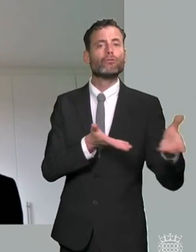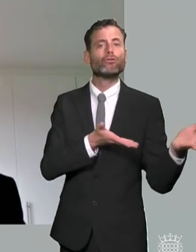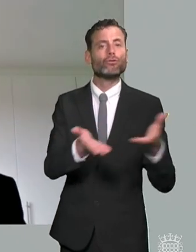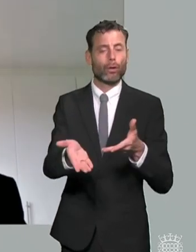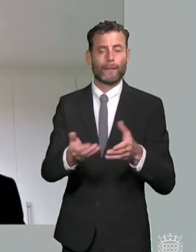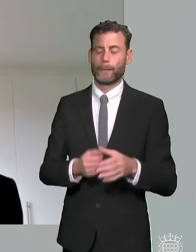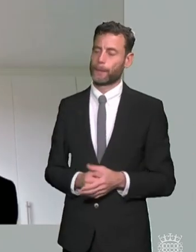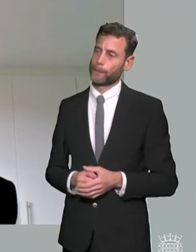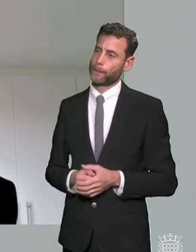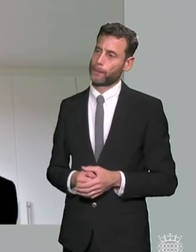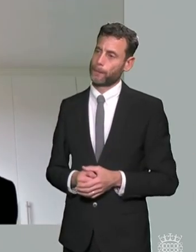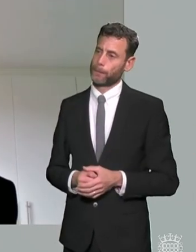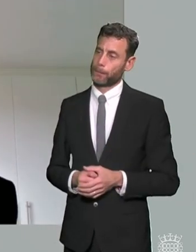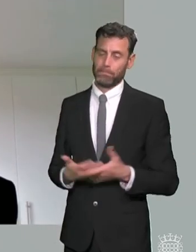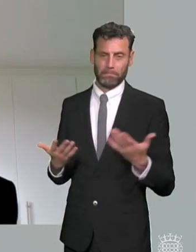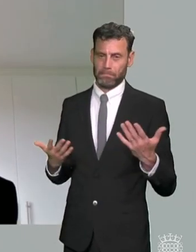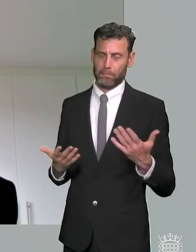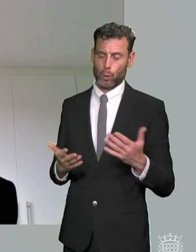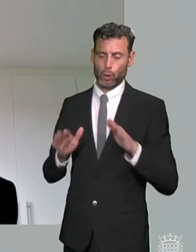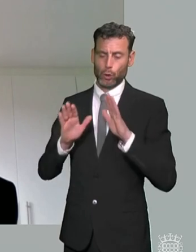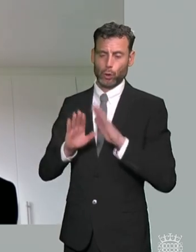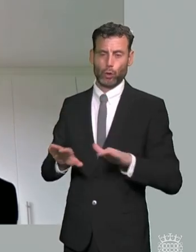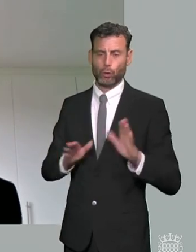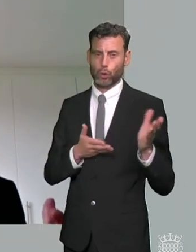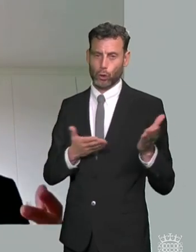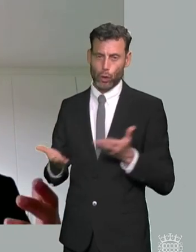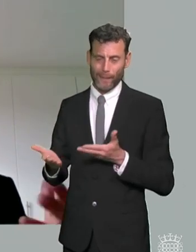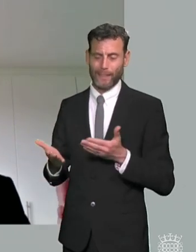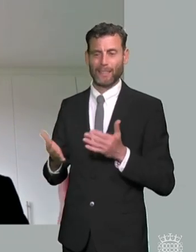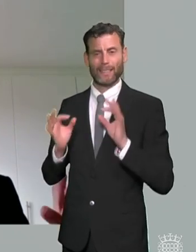children's services for for children with special educational needs it's something local authorities